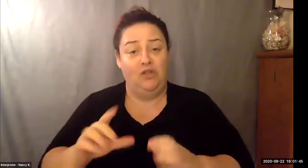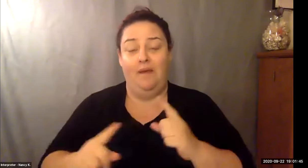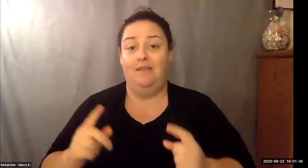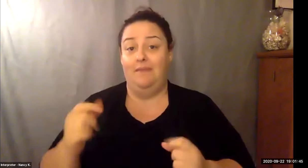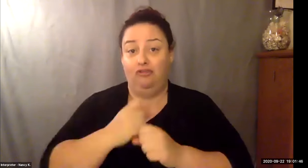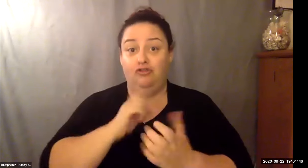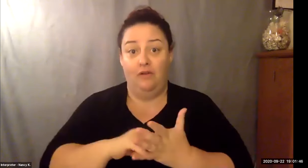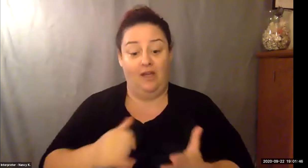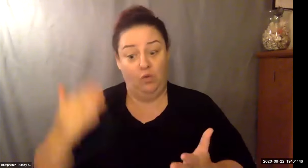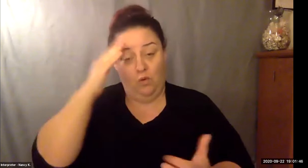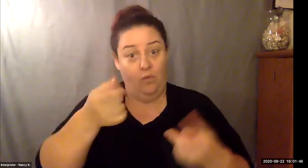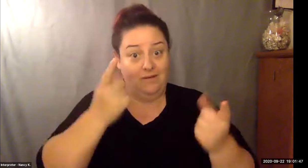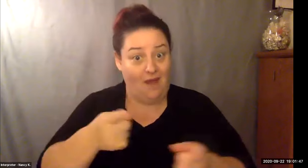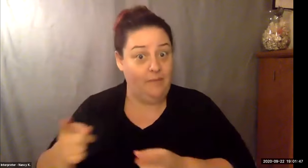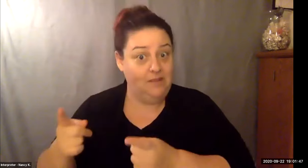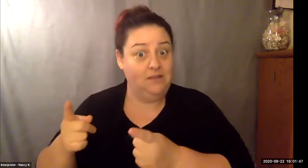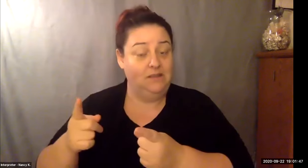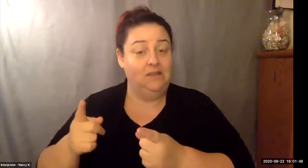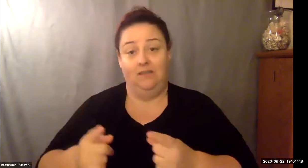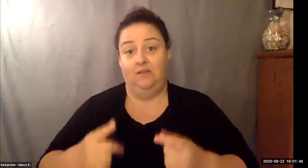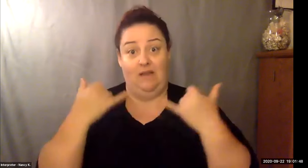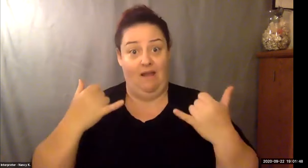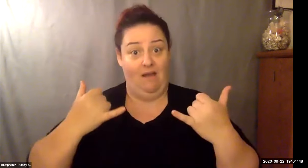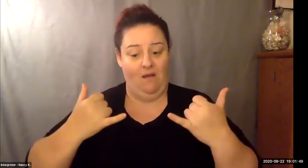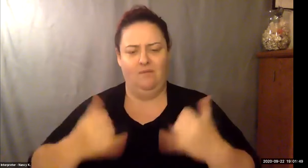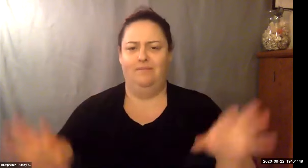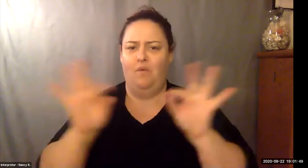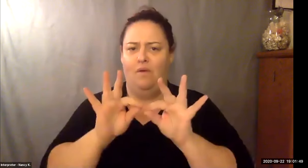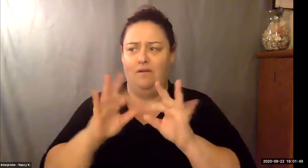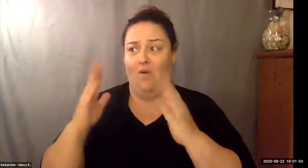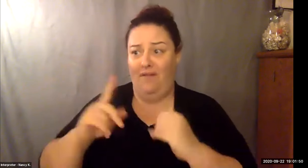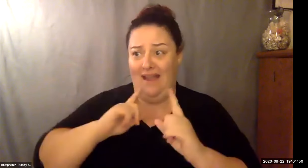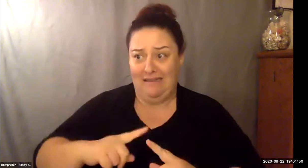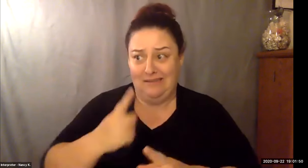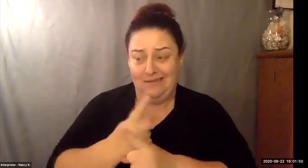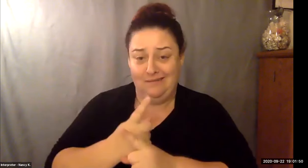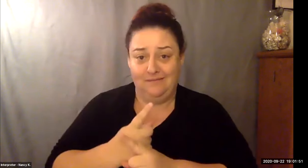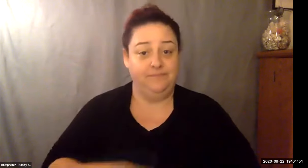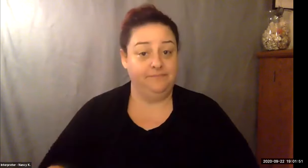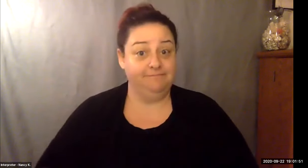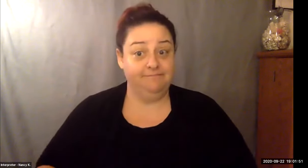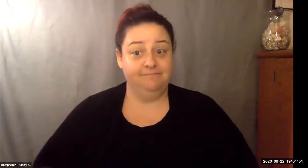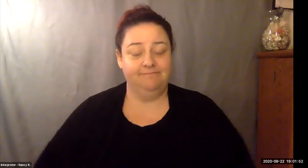Keith Wolling: Nice and a CES national association catering executives, you may fall want to follow MPI meeting planners international